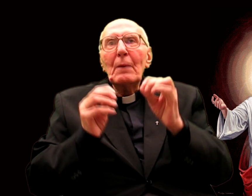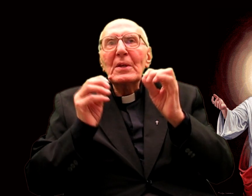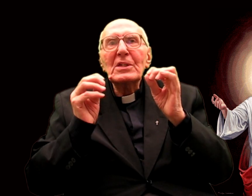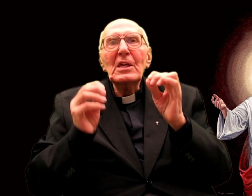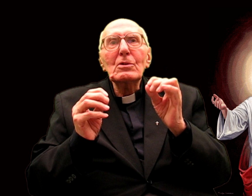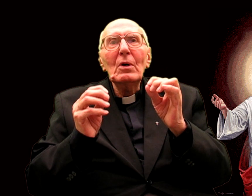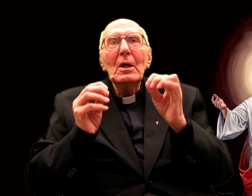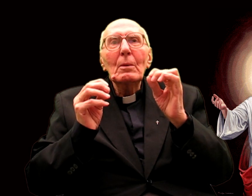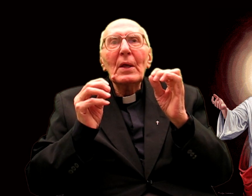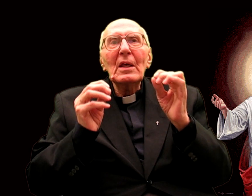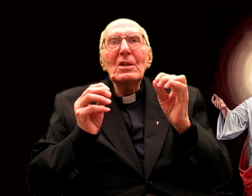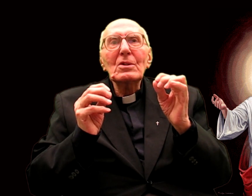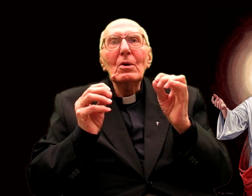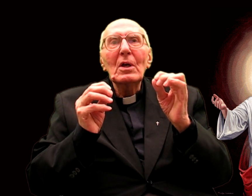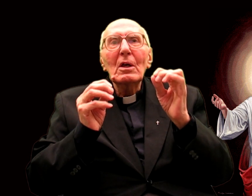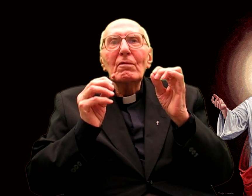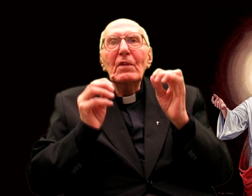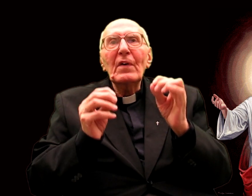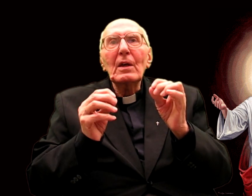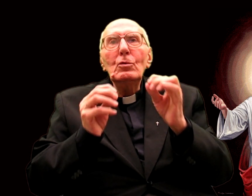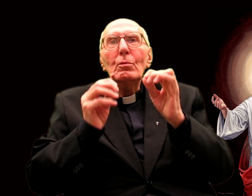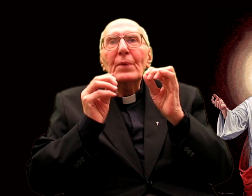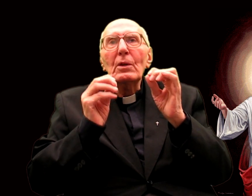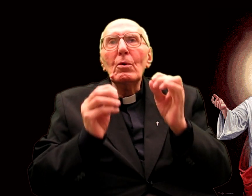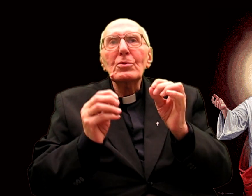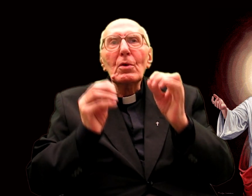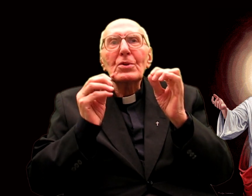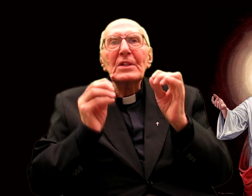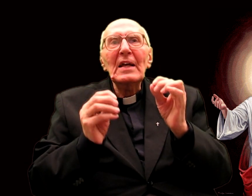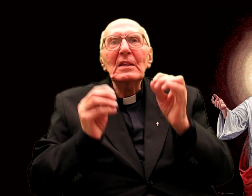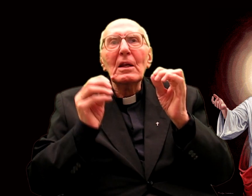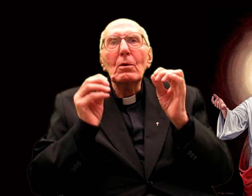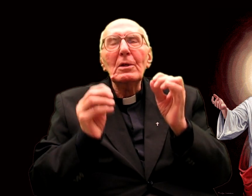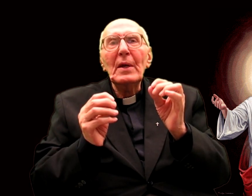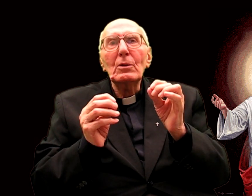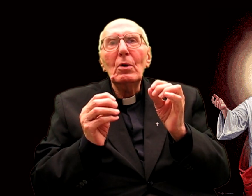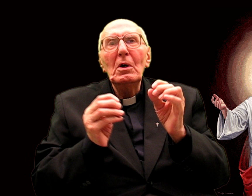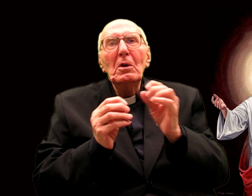and is needed for it to live in a pious and constant recollection,